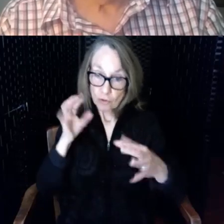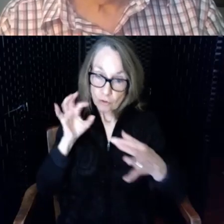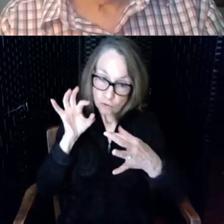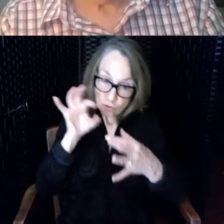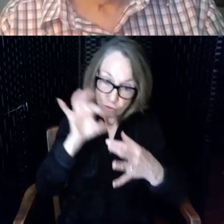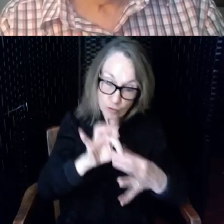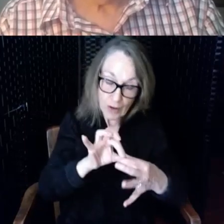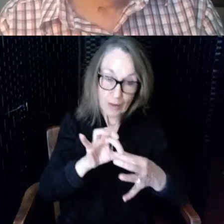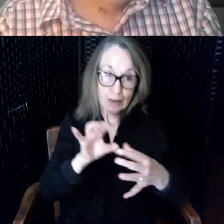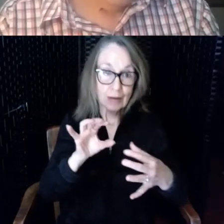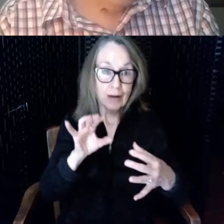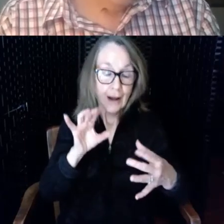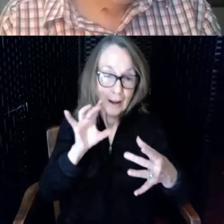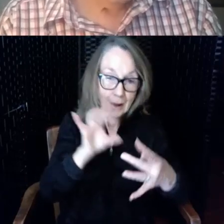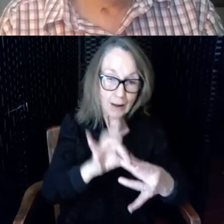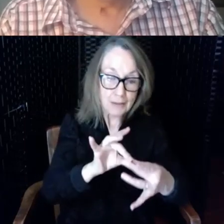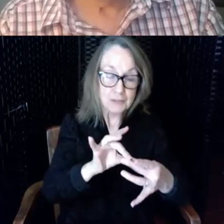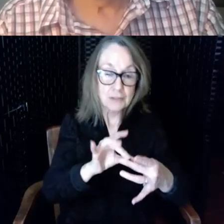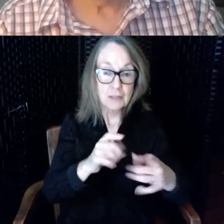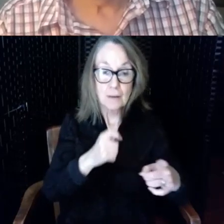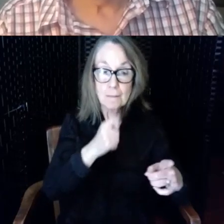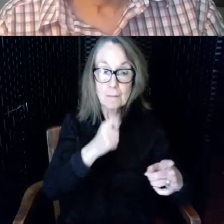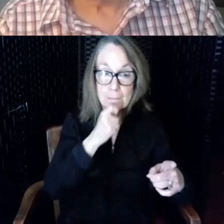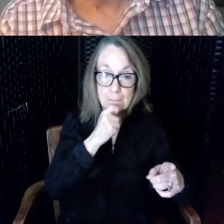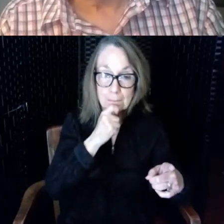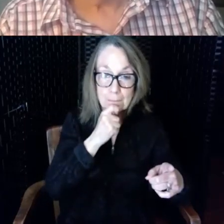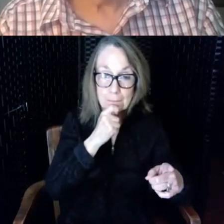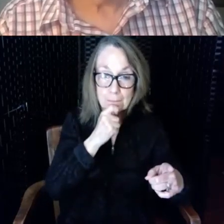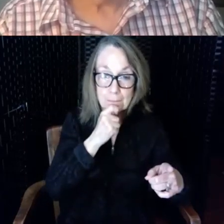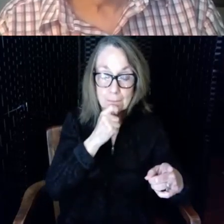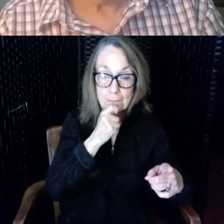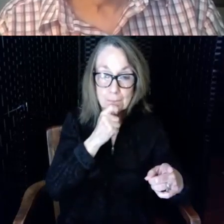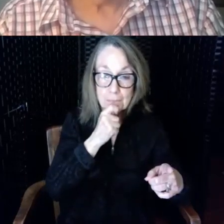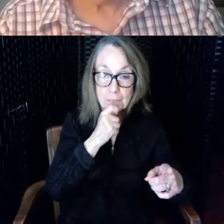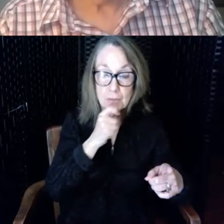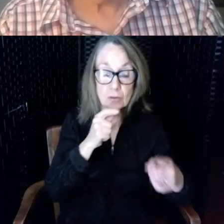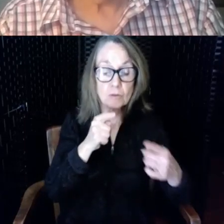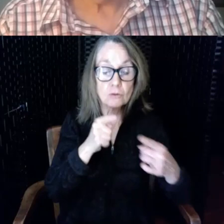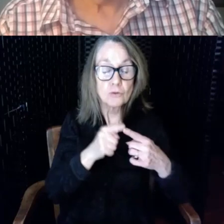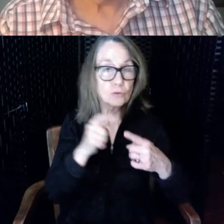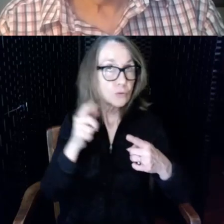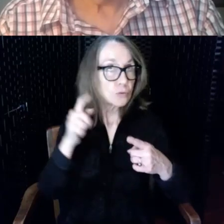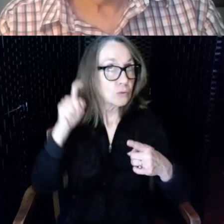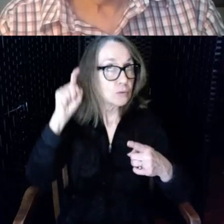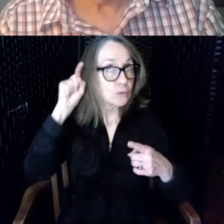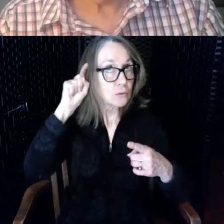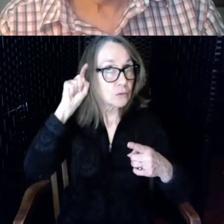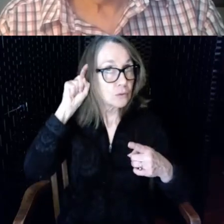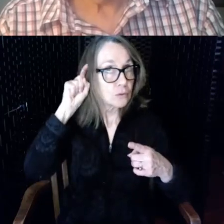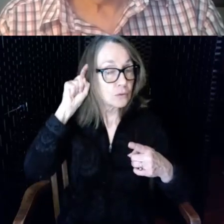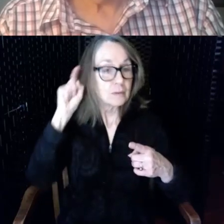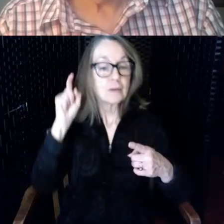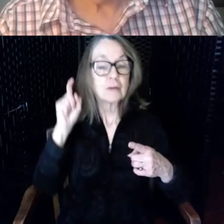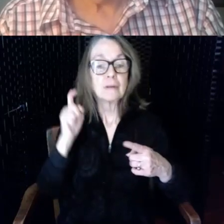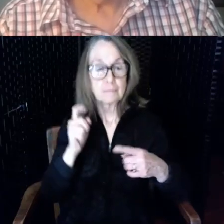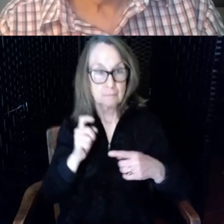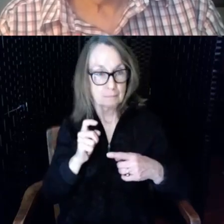the microphone they used by the speaker to the hearing aid of the user